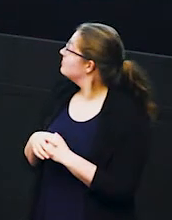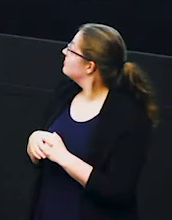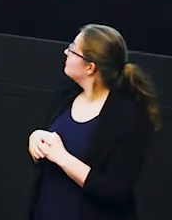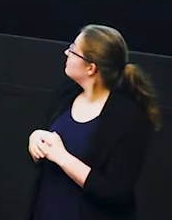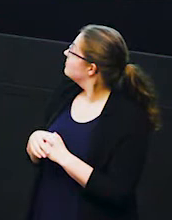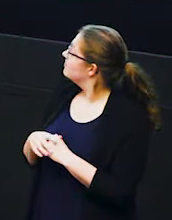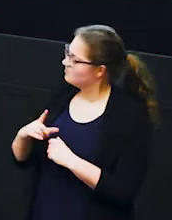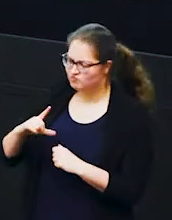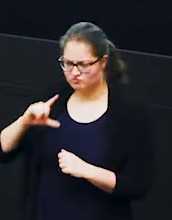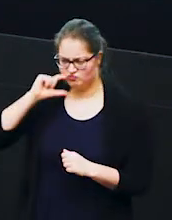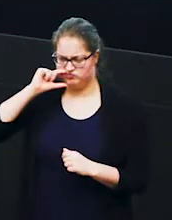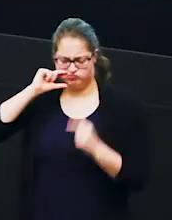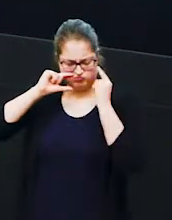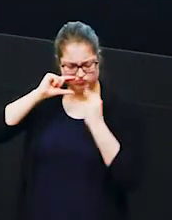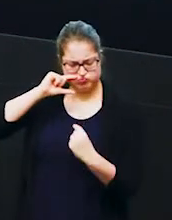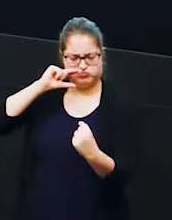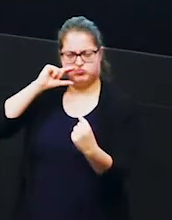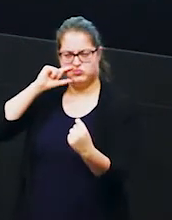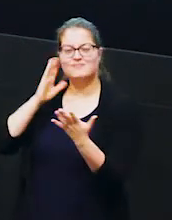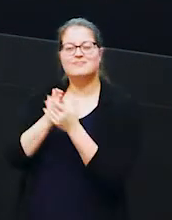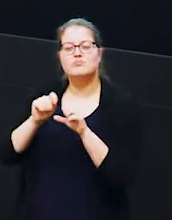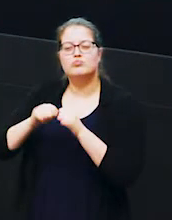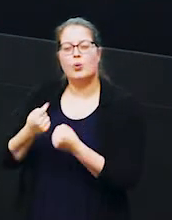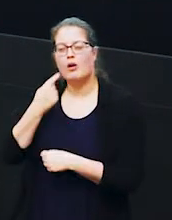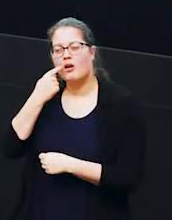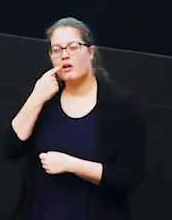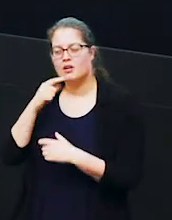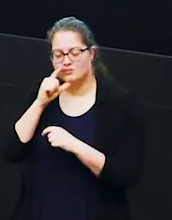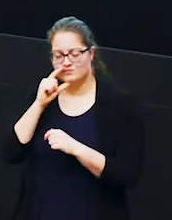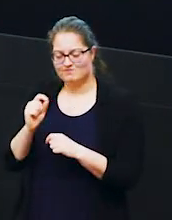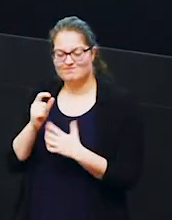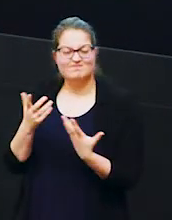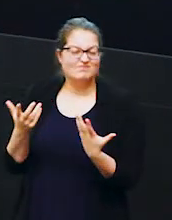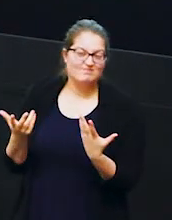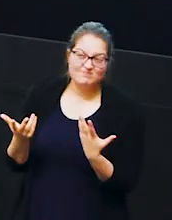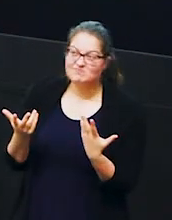much shorter than the other it's actually broken and he will have broken that either when he's been